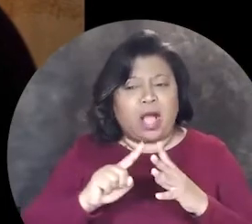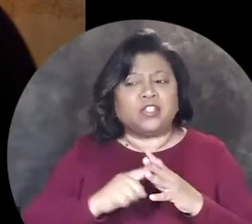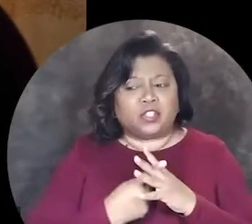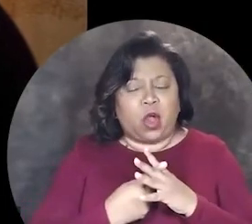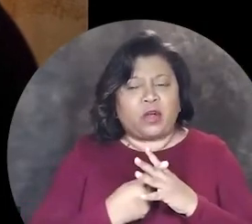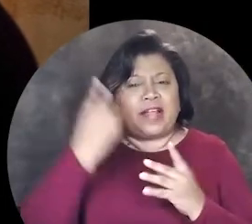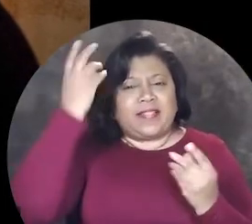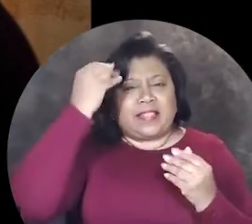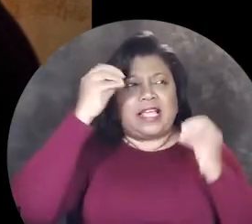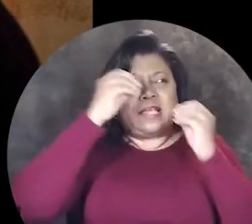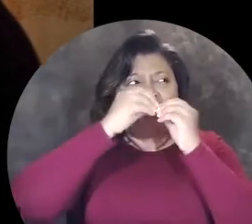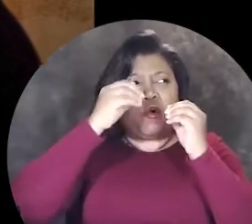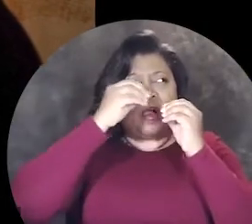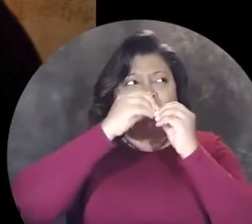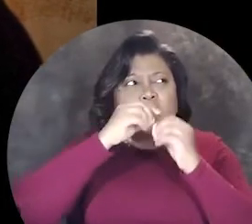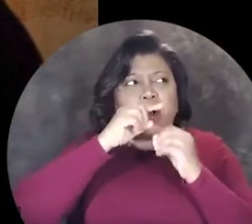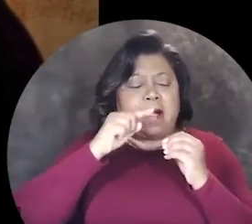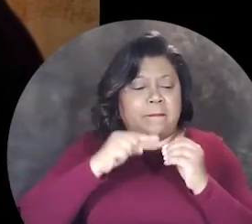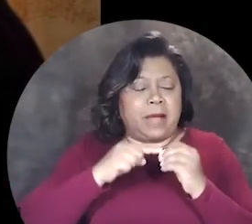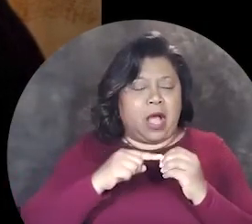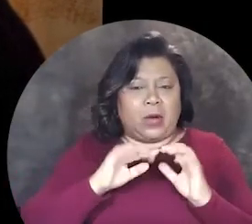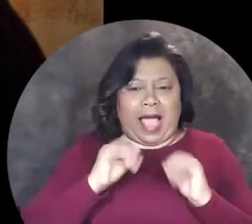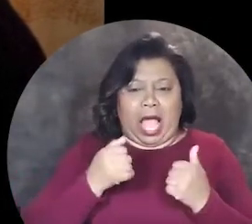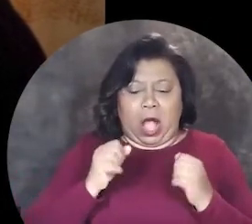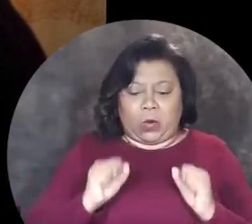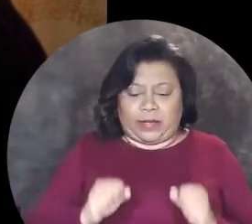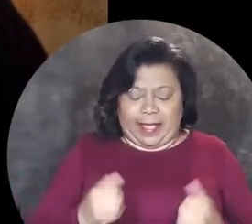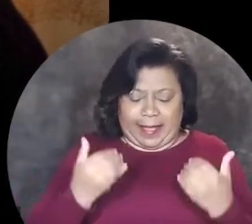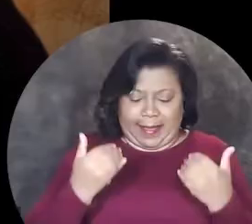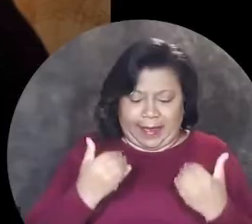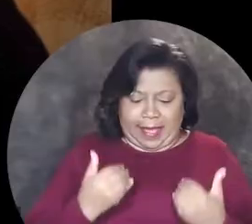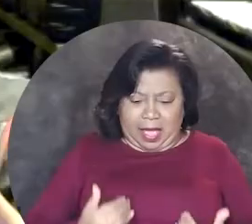so I started just thinking more and more about how can I